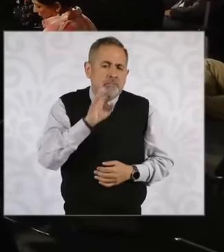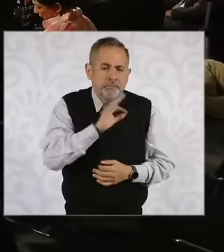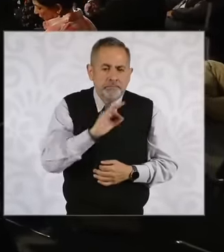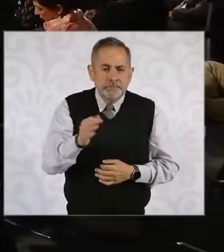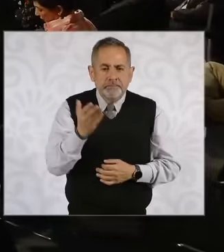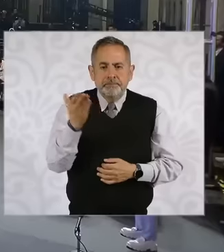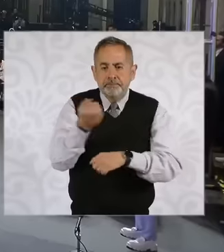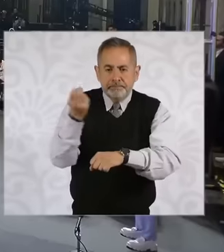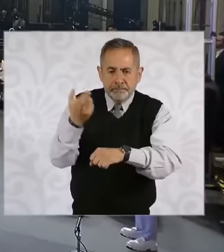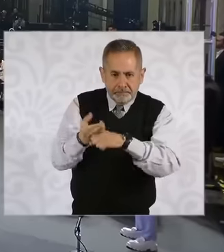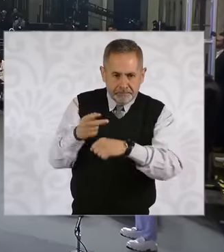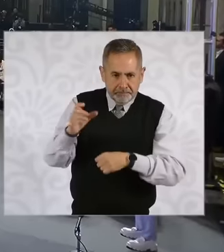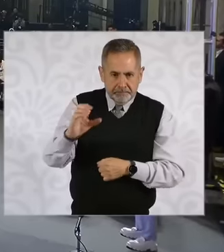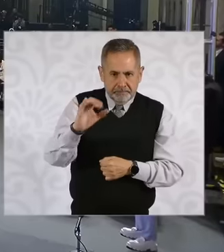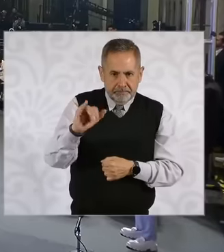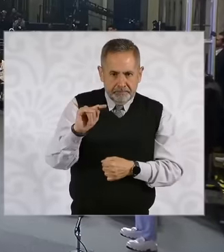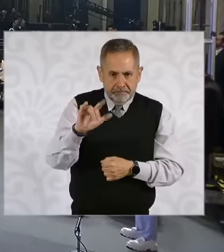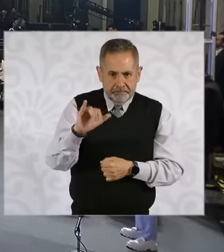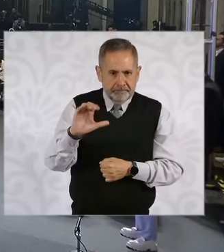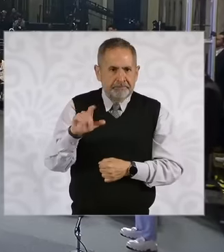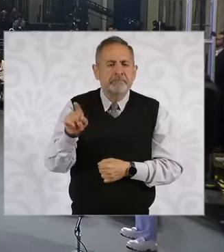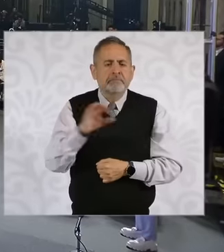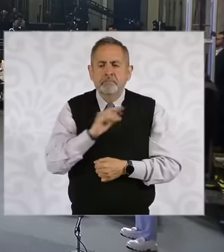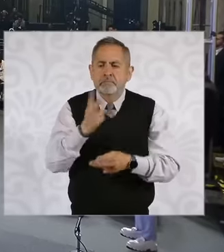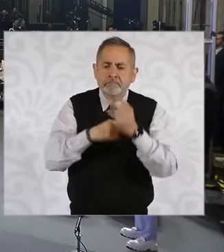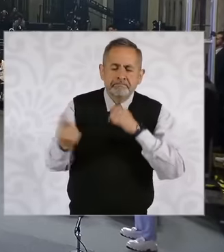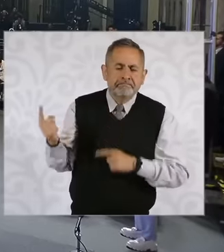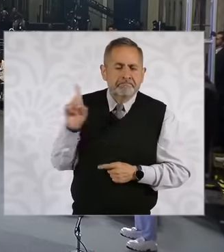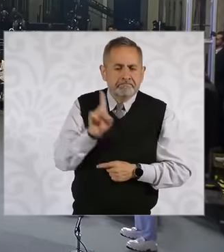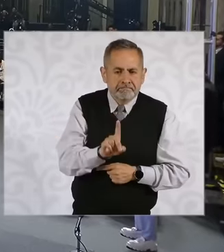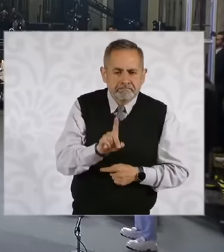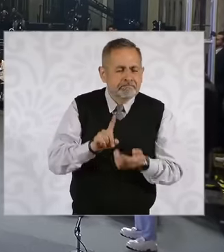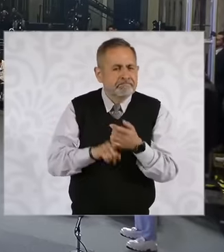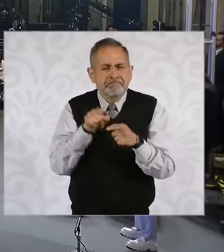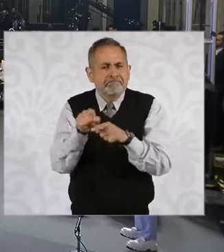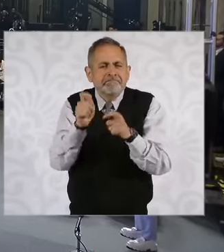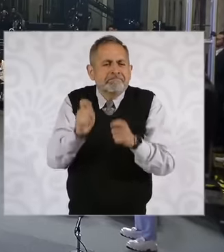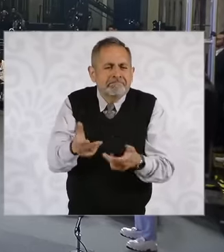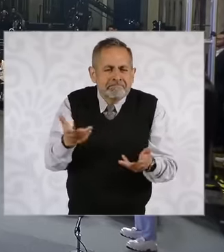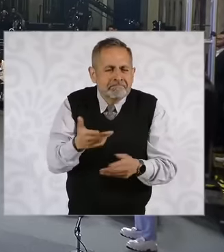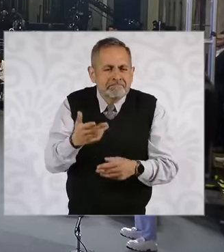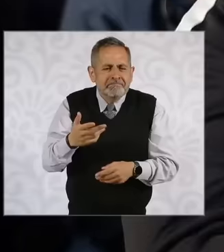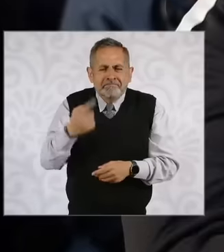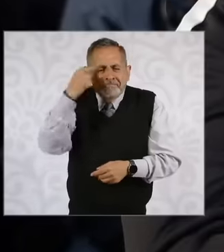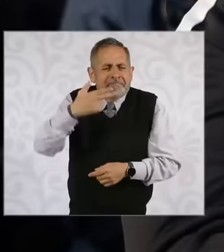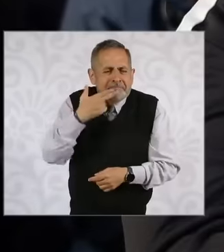Citlali coming to talk to us What function does it have exactly how it works How is it going to the women's secretary will benefit